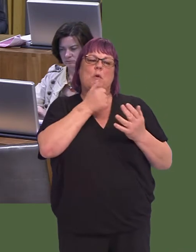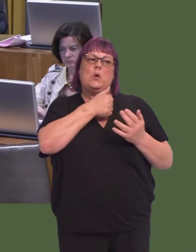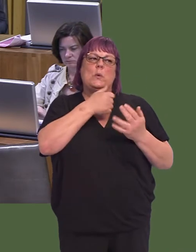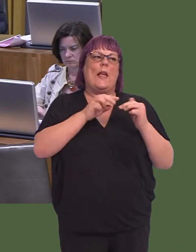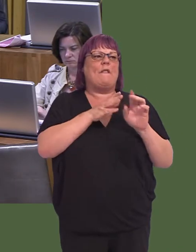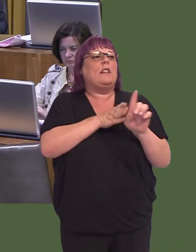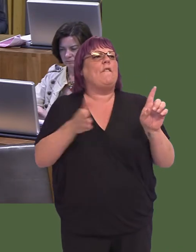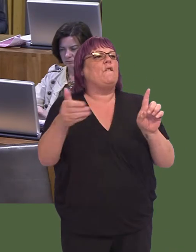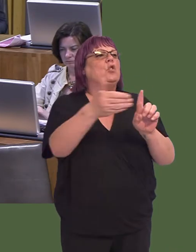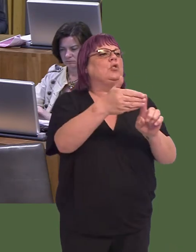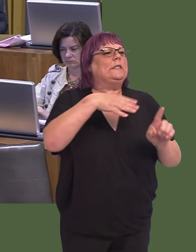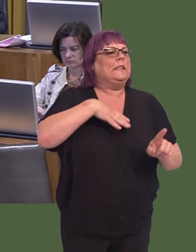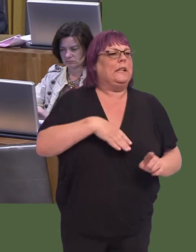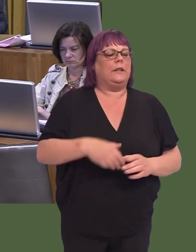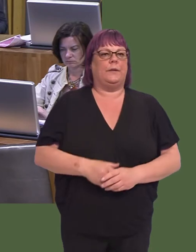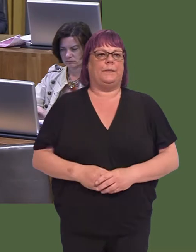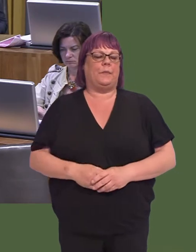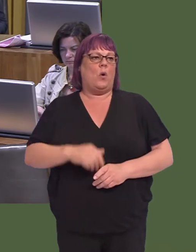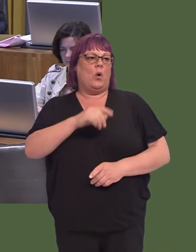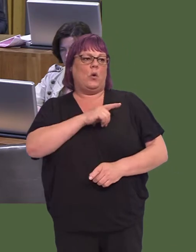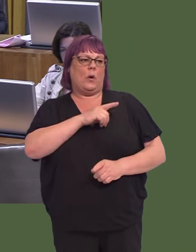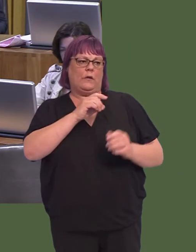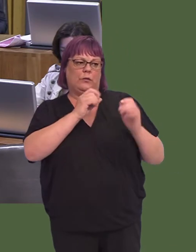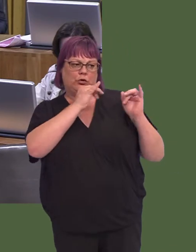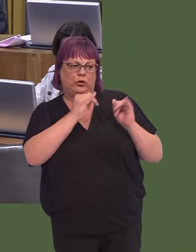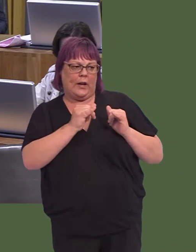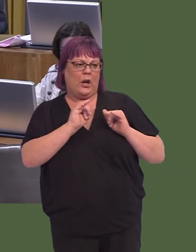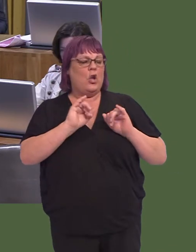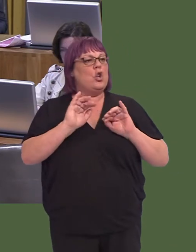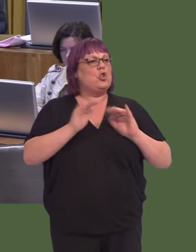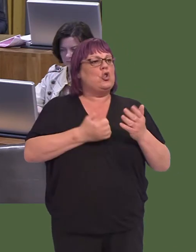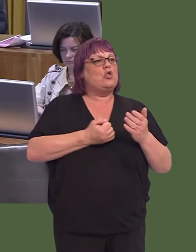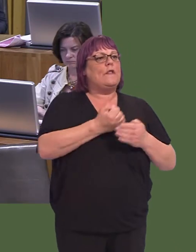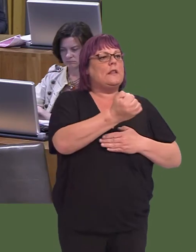There would also be a need to ensure that services were not lost to existing stations,